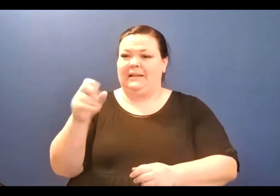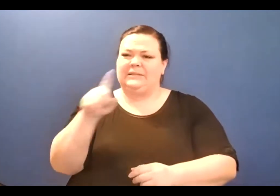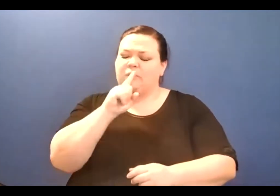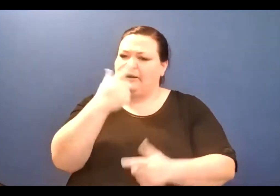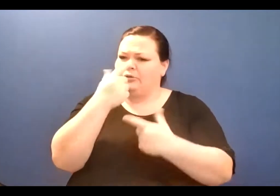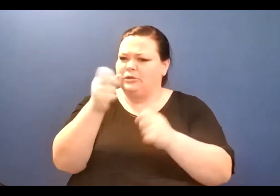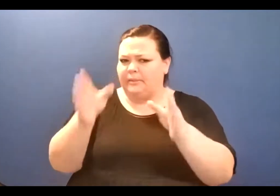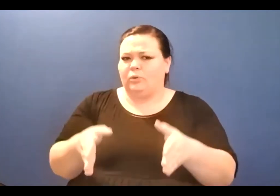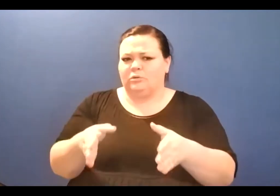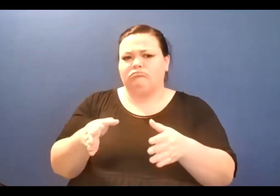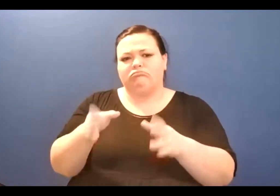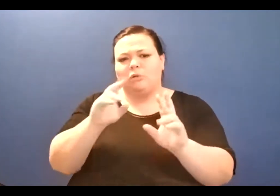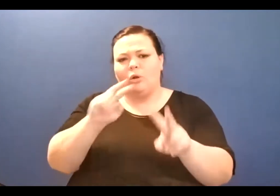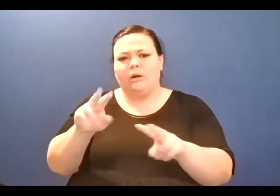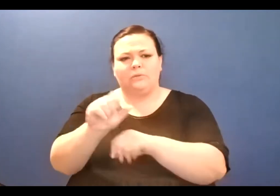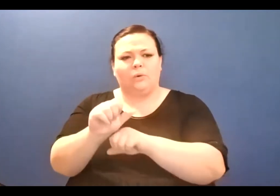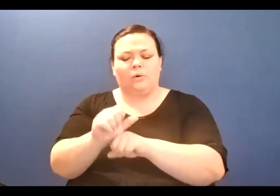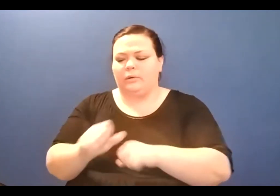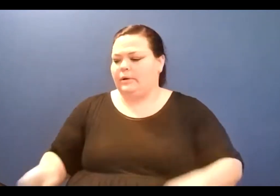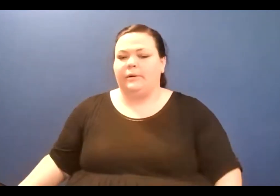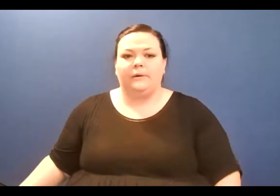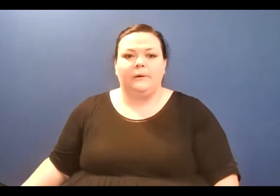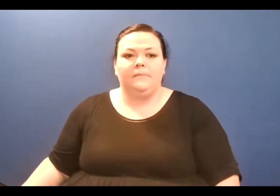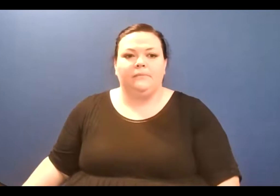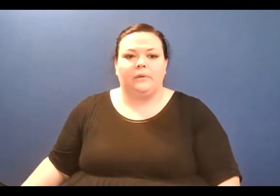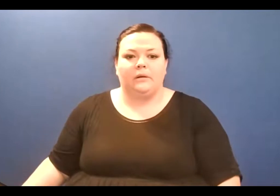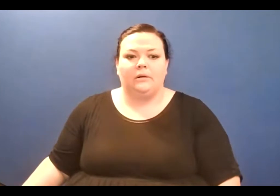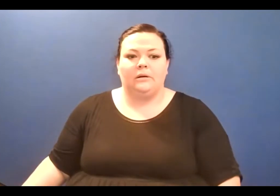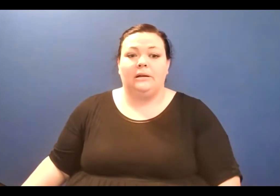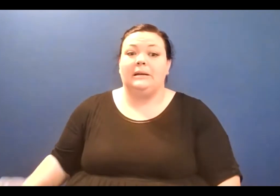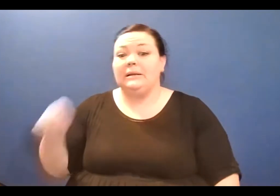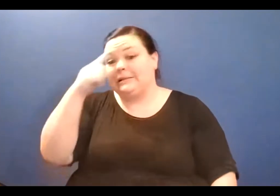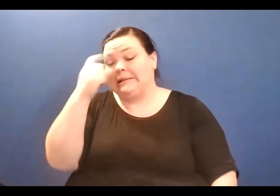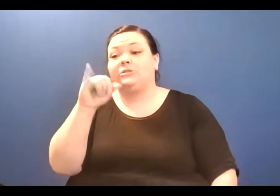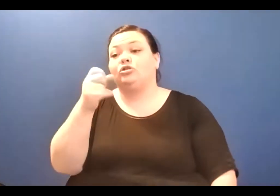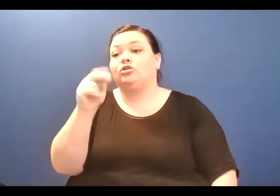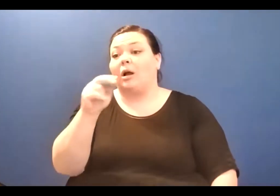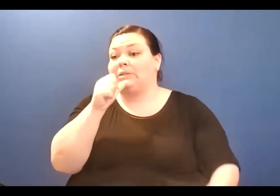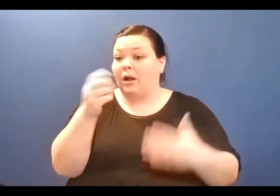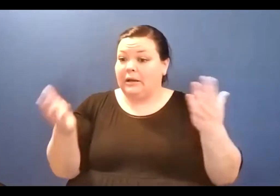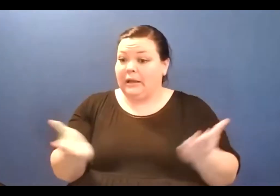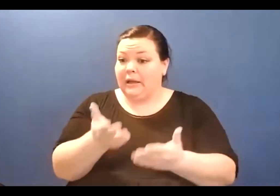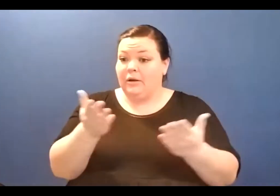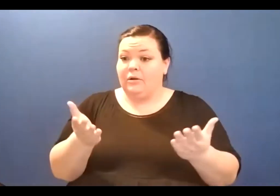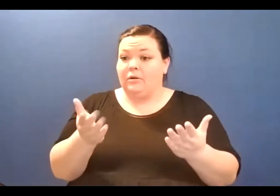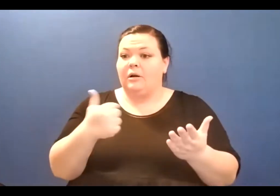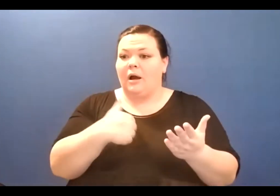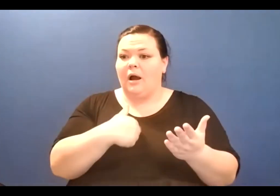unfortunately, um, pushed on and on and on because of the pandemic, um, and I'm really